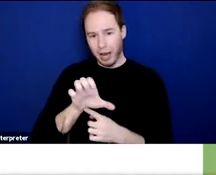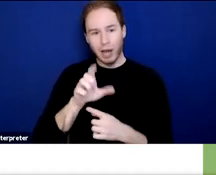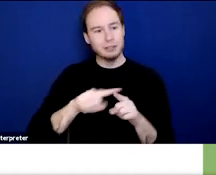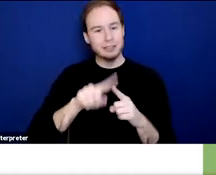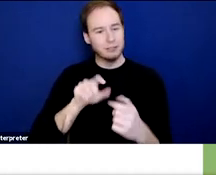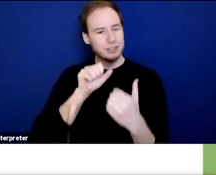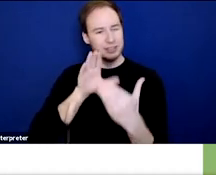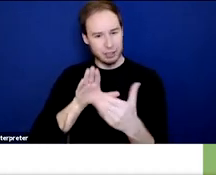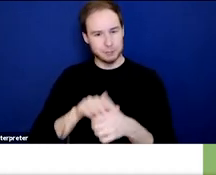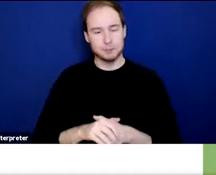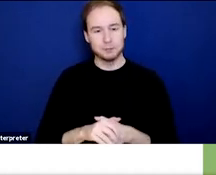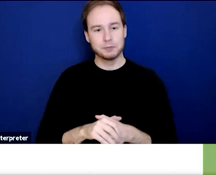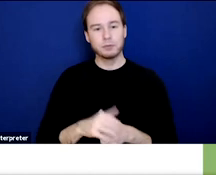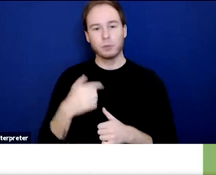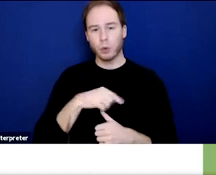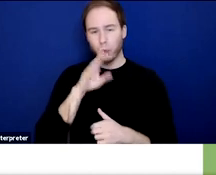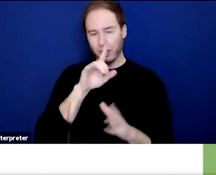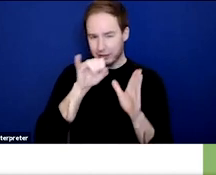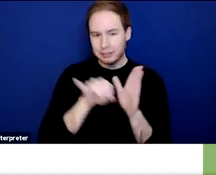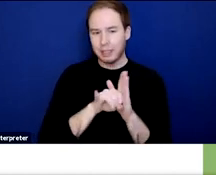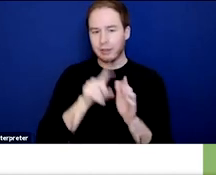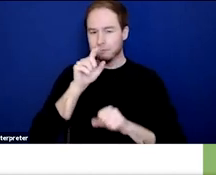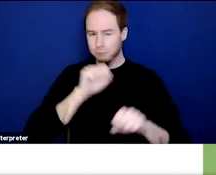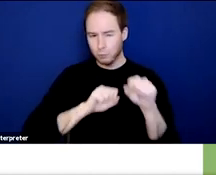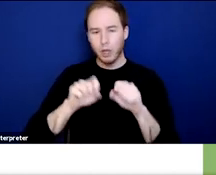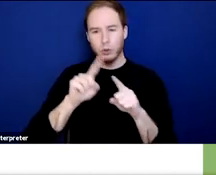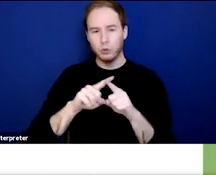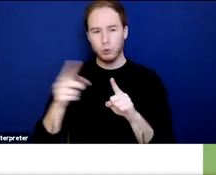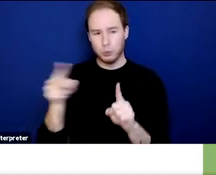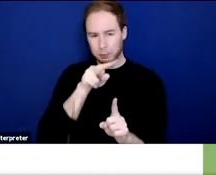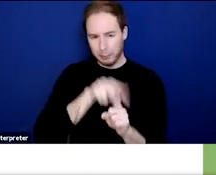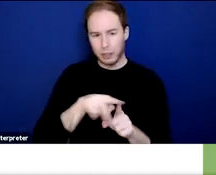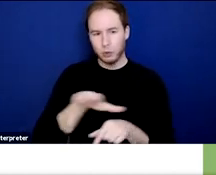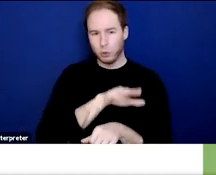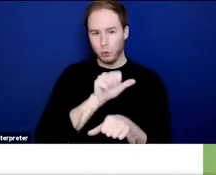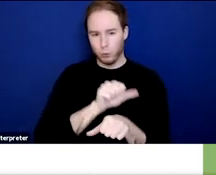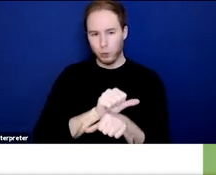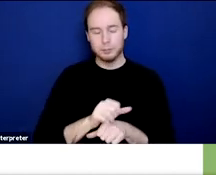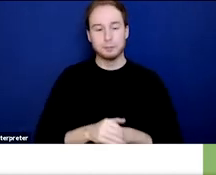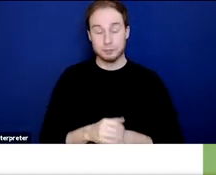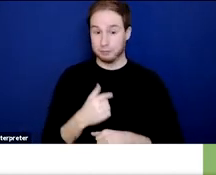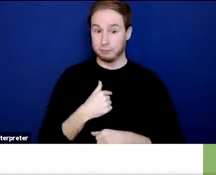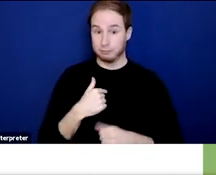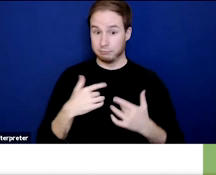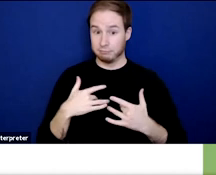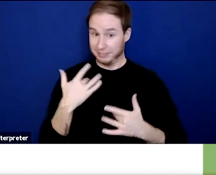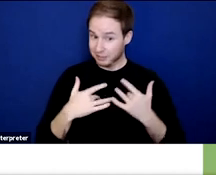and identify practical strategies to incorporate into your work. One of the things I am personally most excited about today